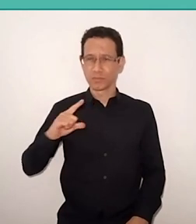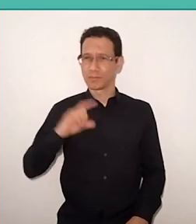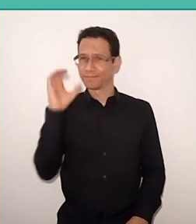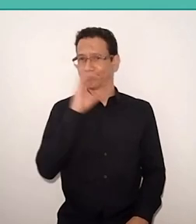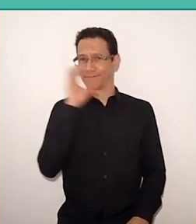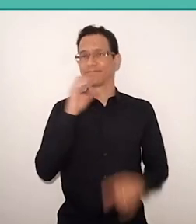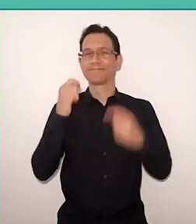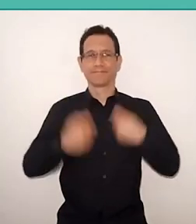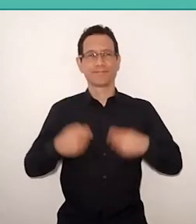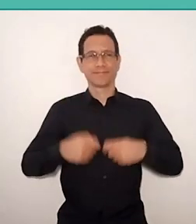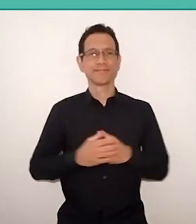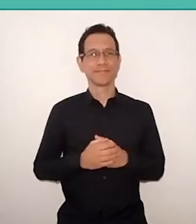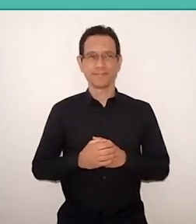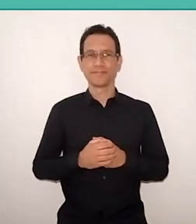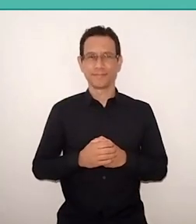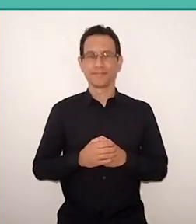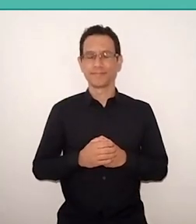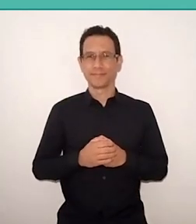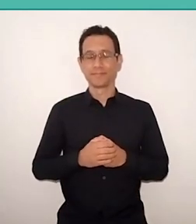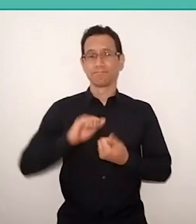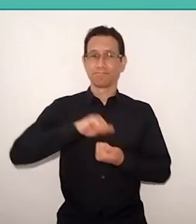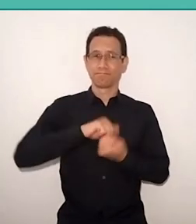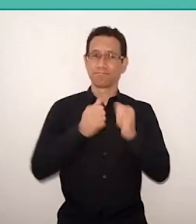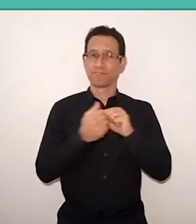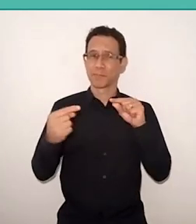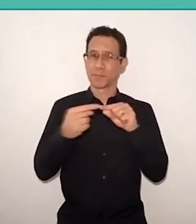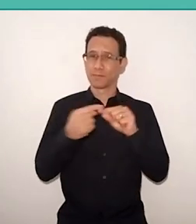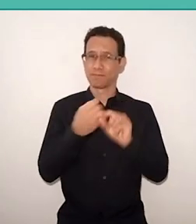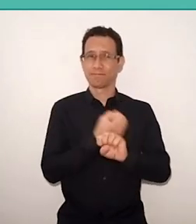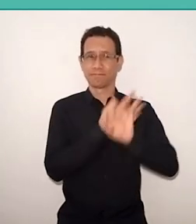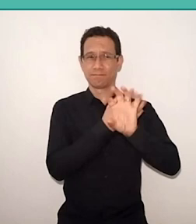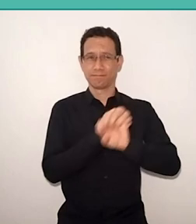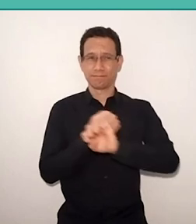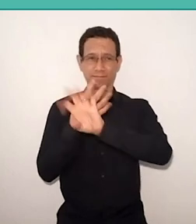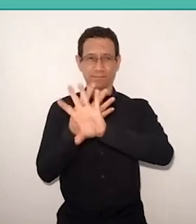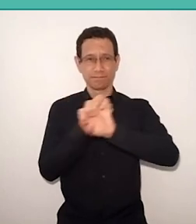So we did, not just an adequacy in the virtual format, drying up the event time,